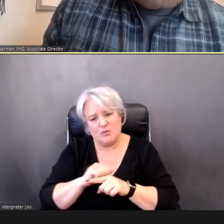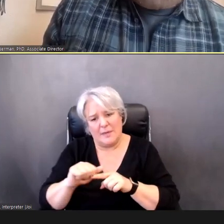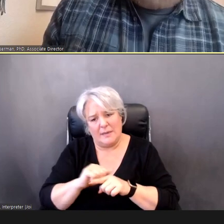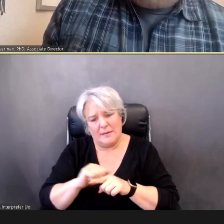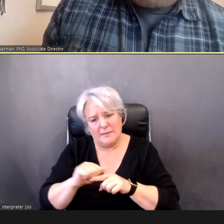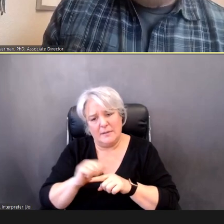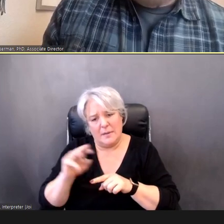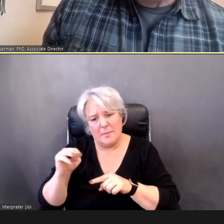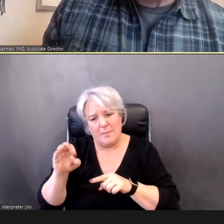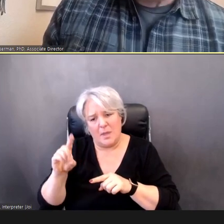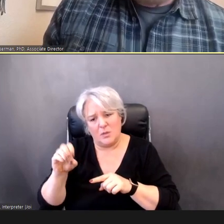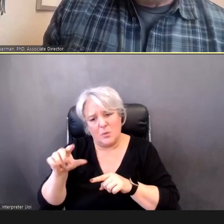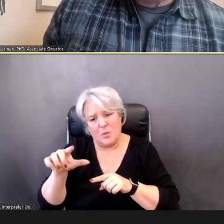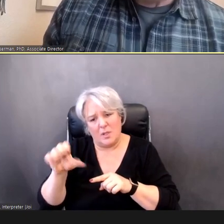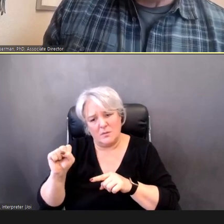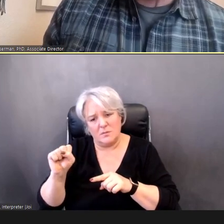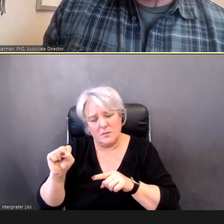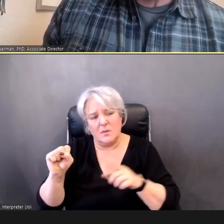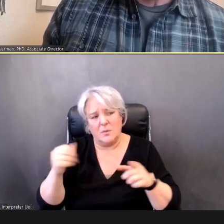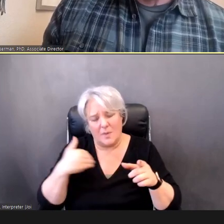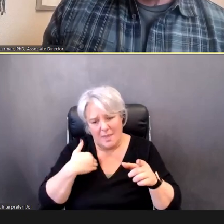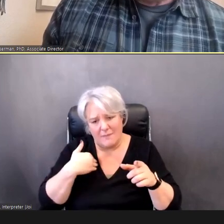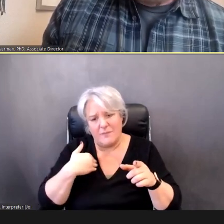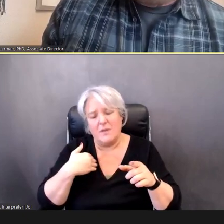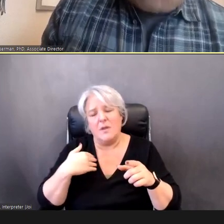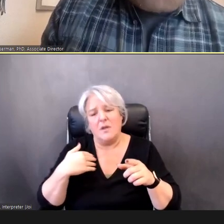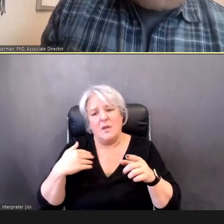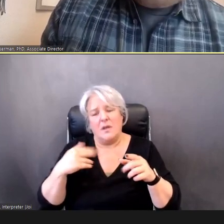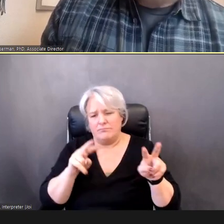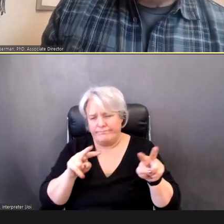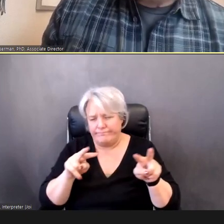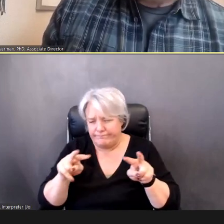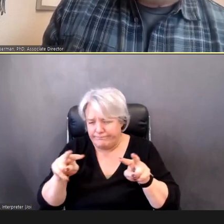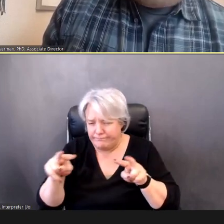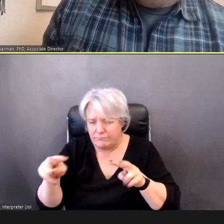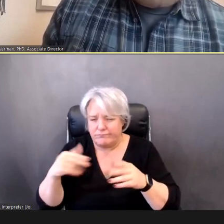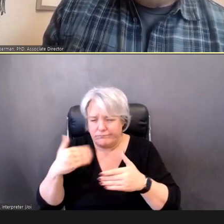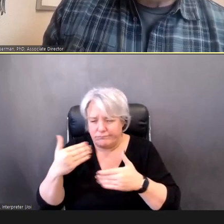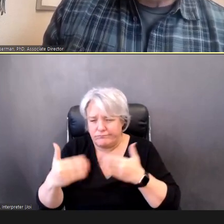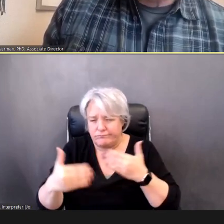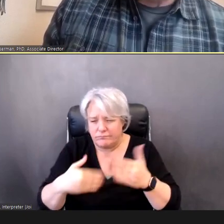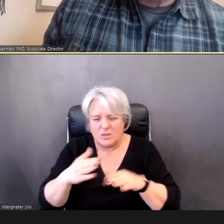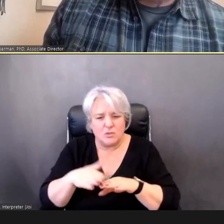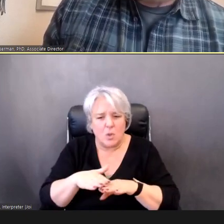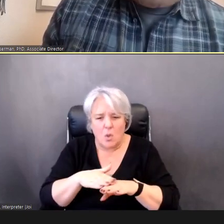That go through this, and pace through it at a slower pace, where you can start, and stop --